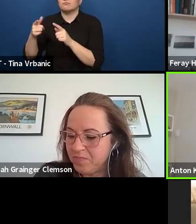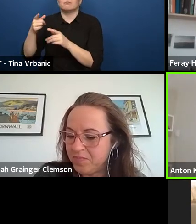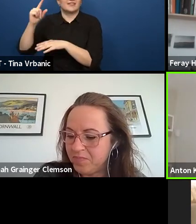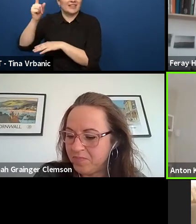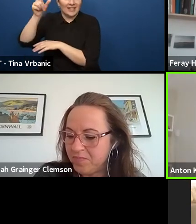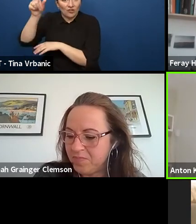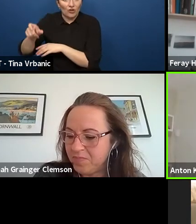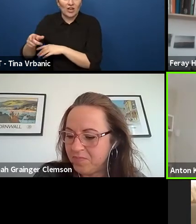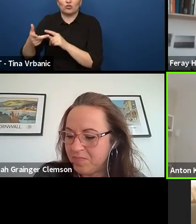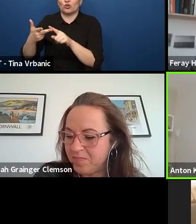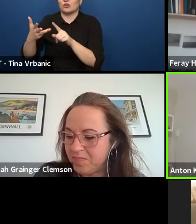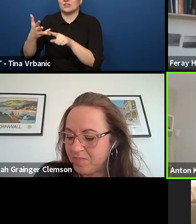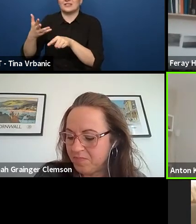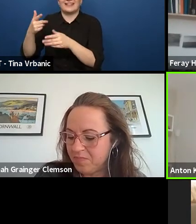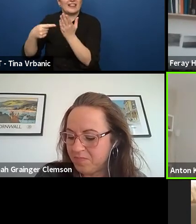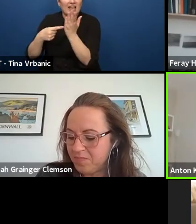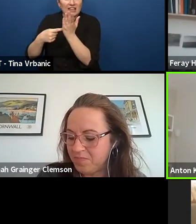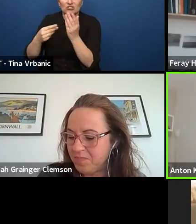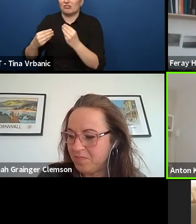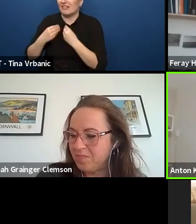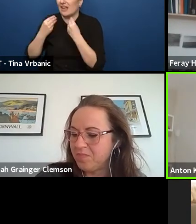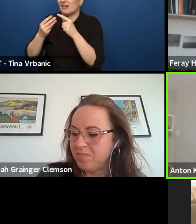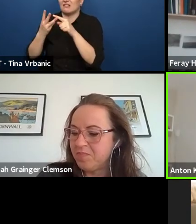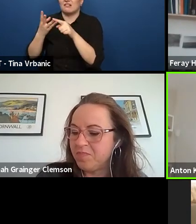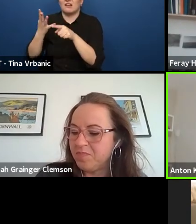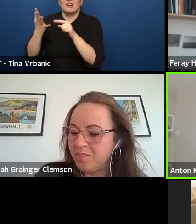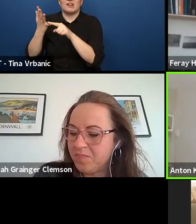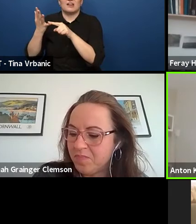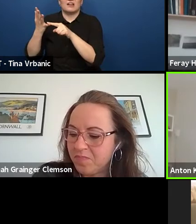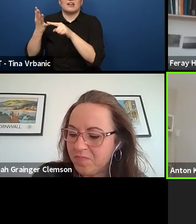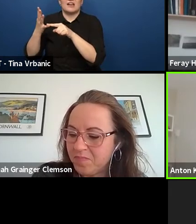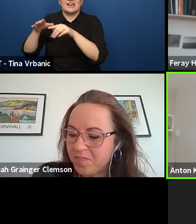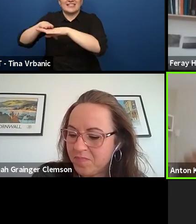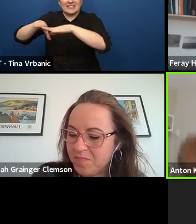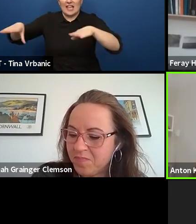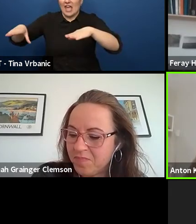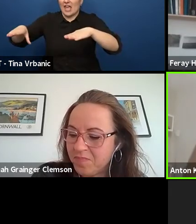young stage fighting directors and stuff.